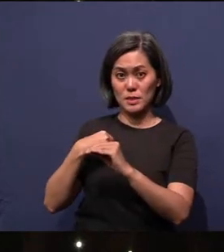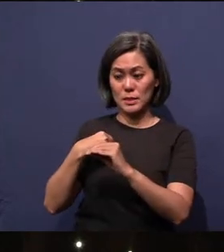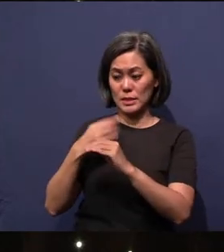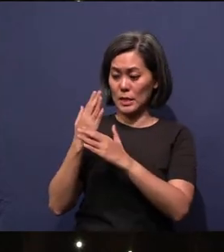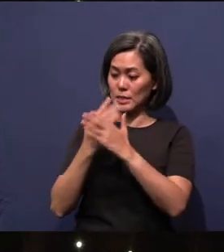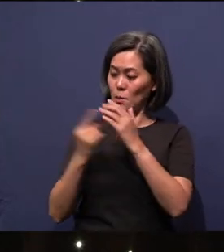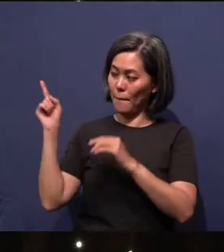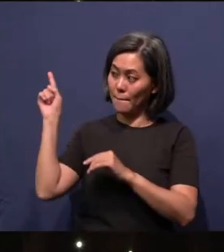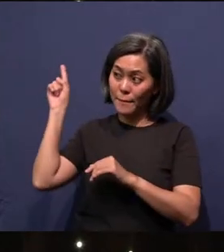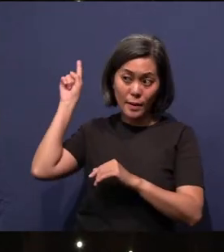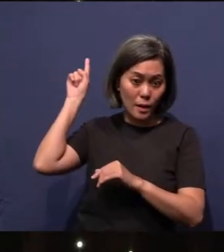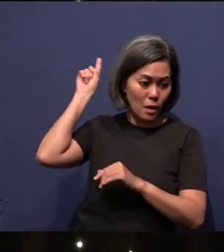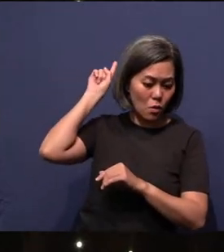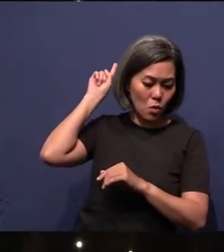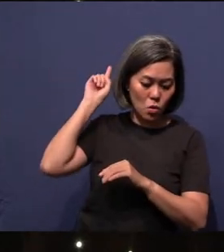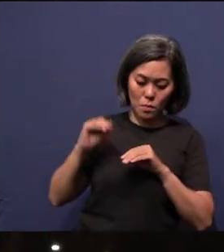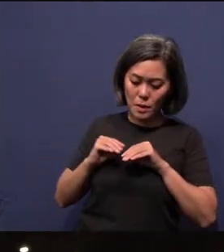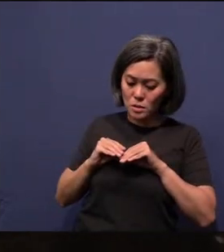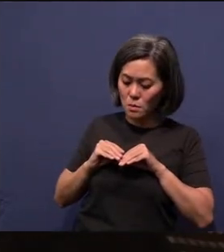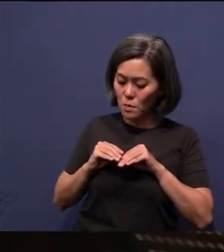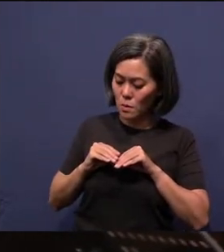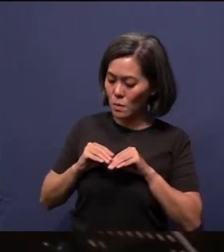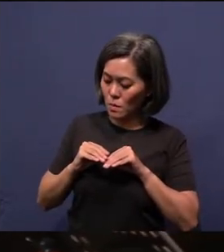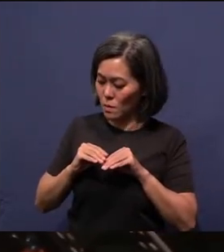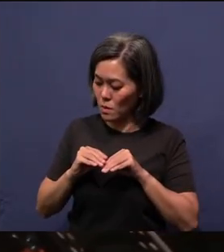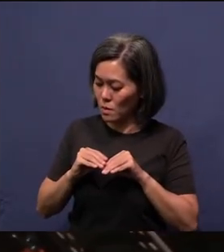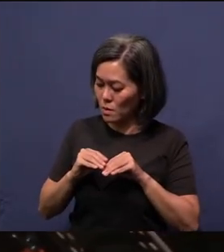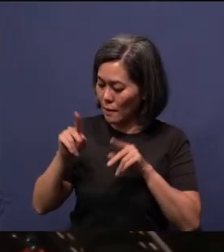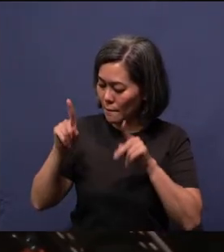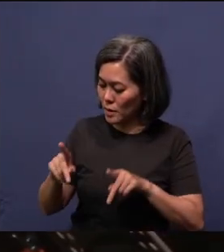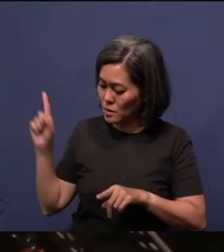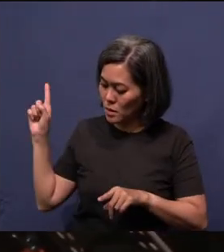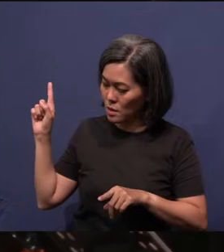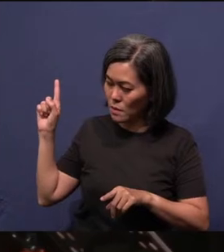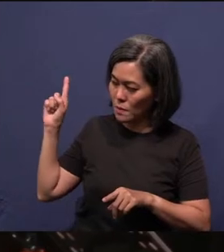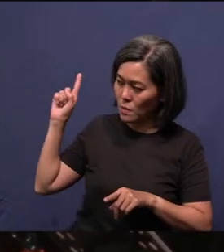you, you actually move forward so that the person can move, so get more space.